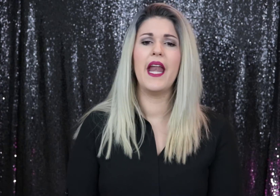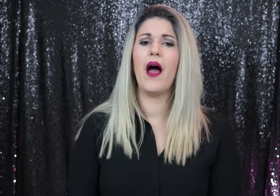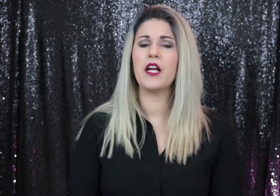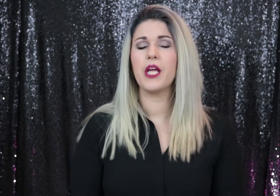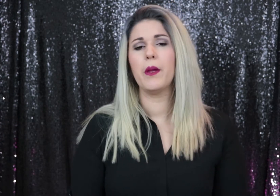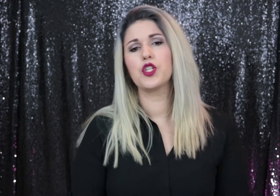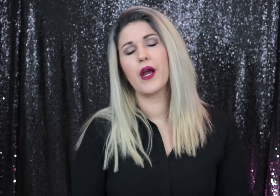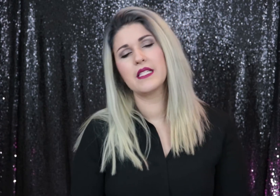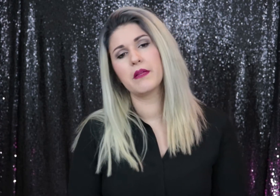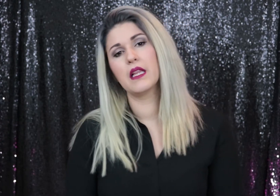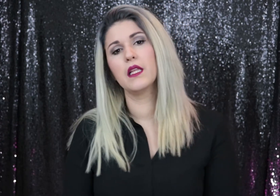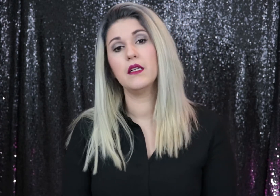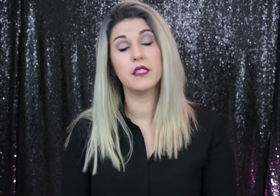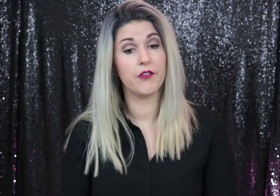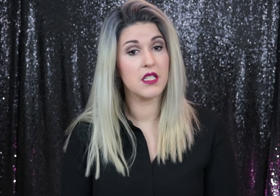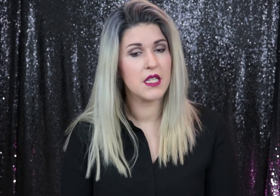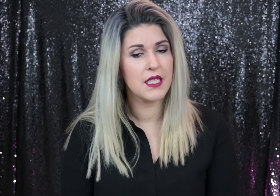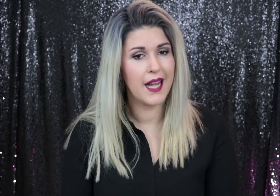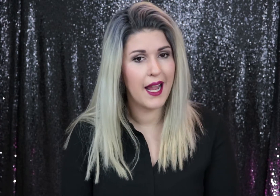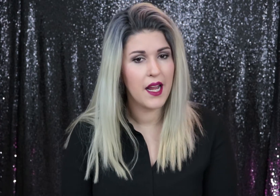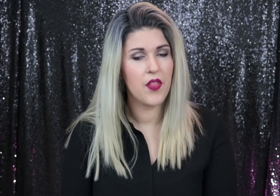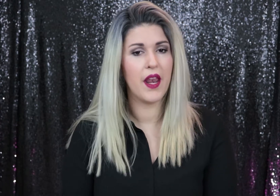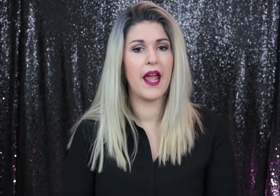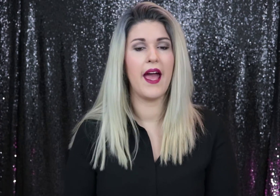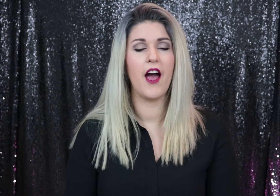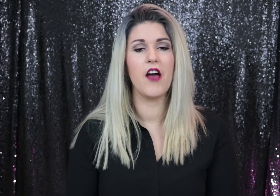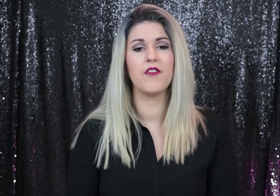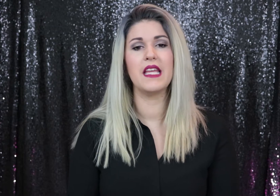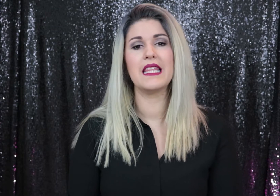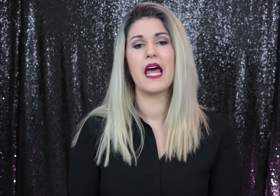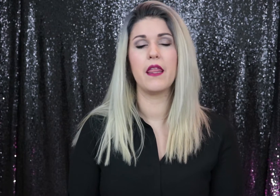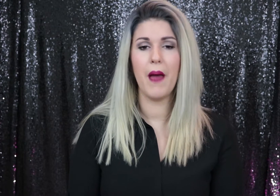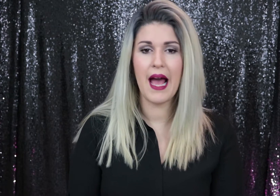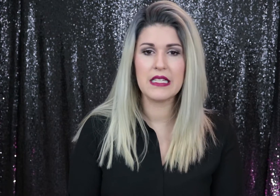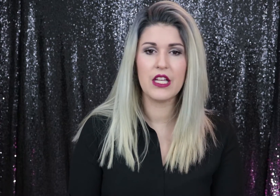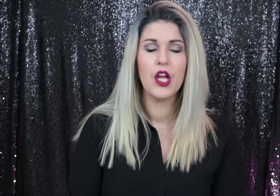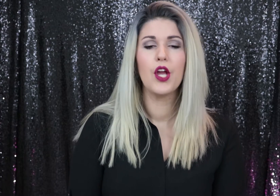Now actually I'm going to try something a little different today than I have in the past.